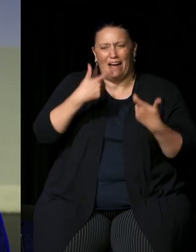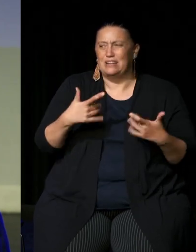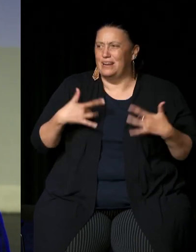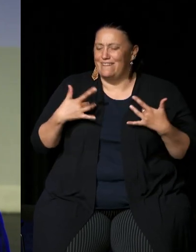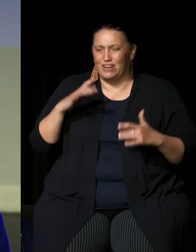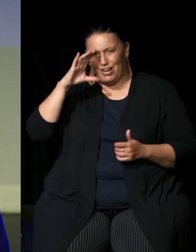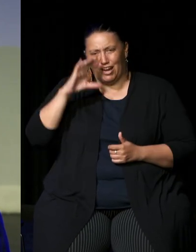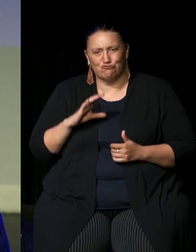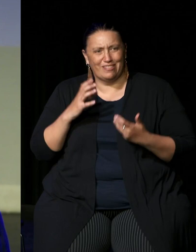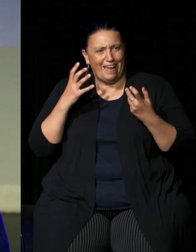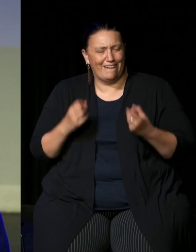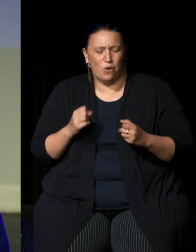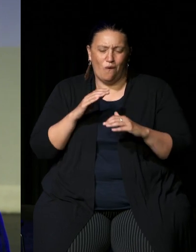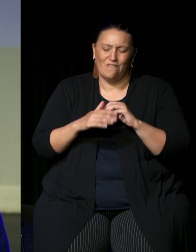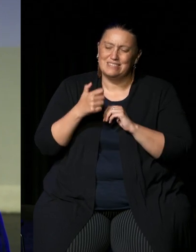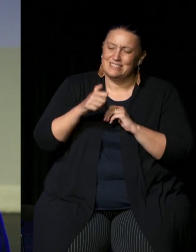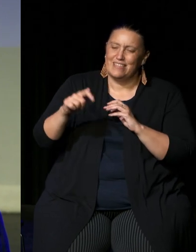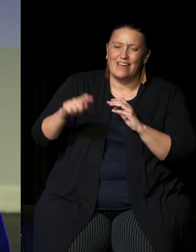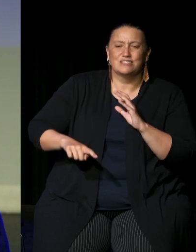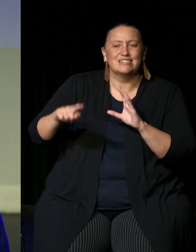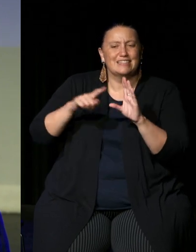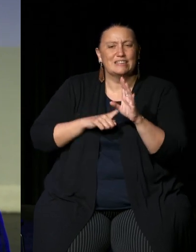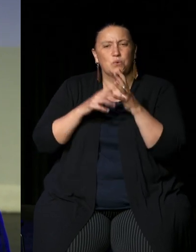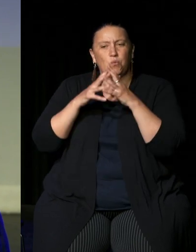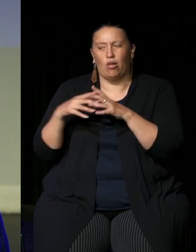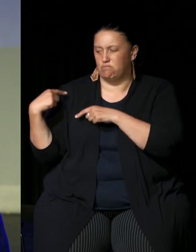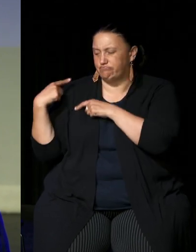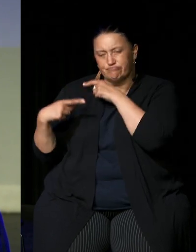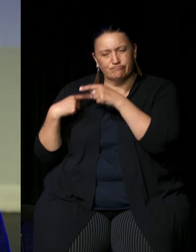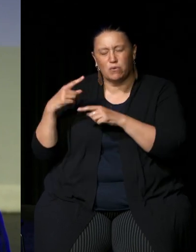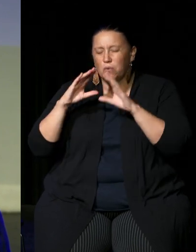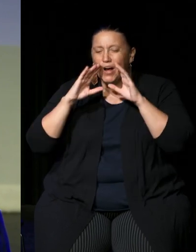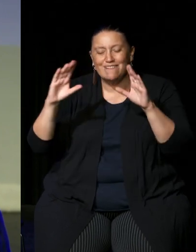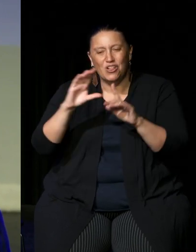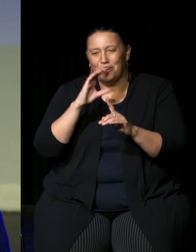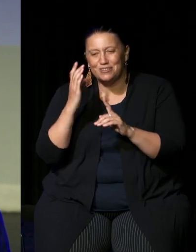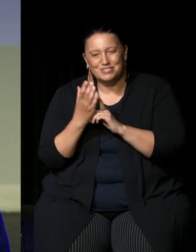country that has more than 60 000 years of an incredible culture and we're very privileged